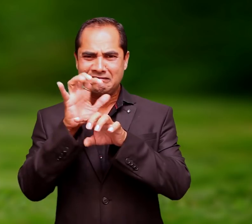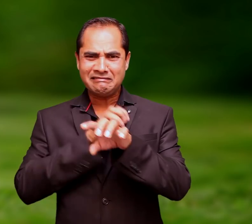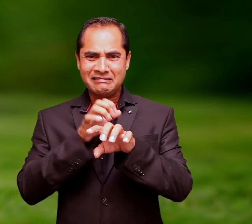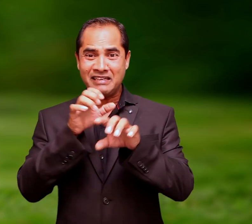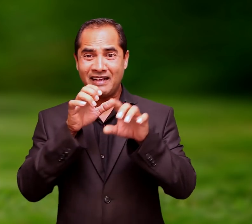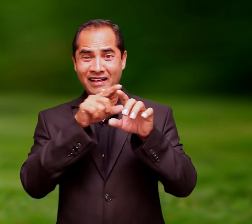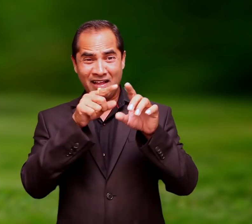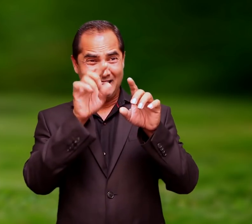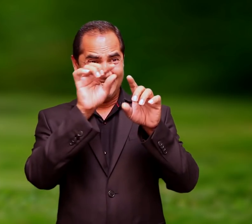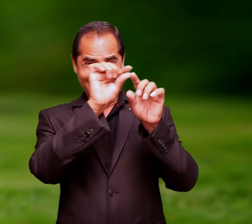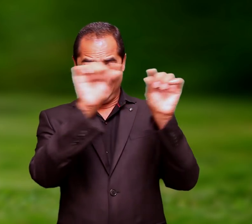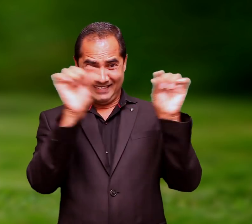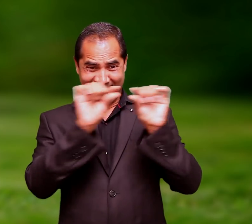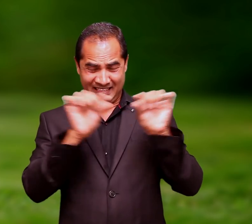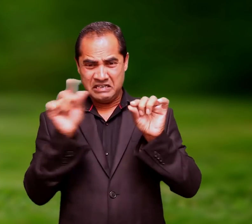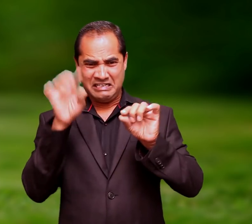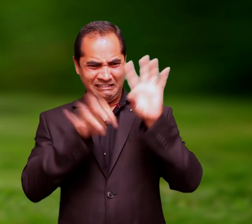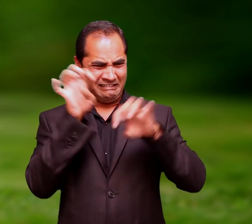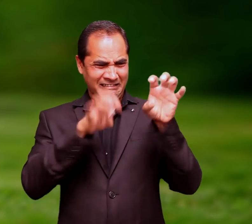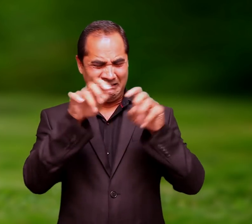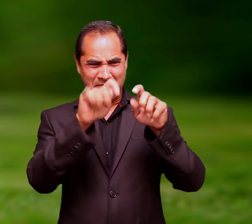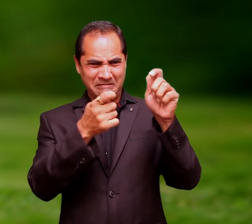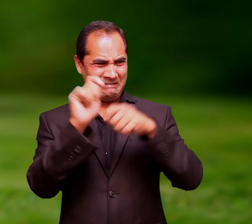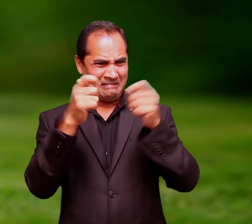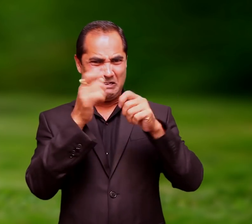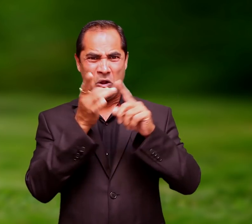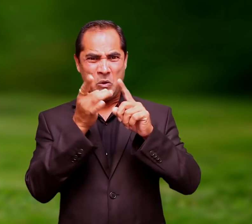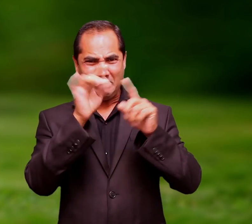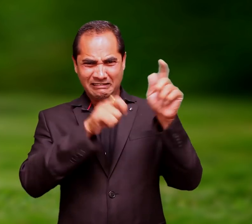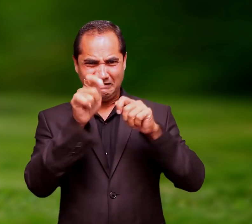Mijbil was all exhausted and blood spattered. He had torn the lining of the box.